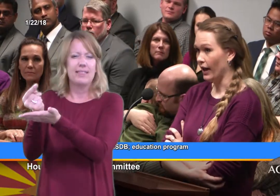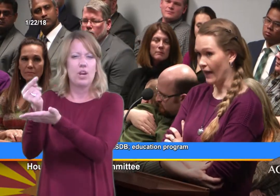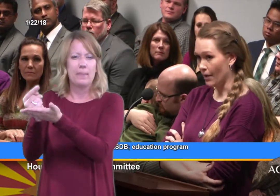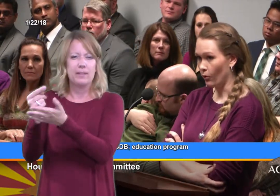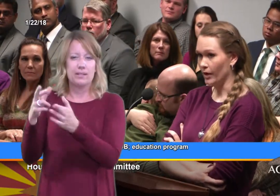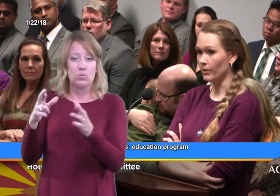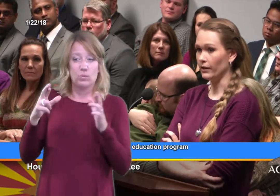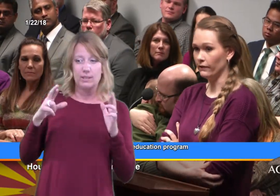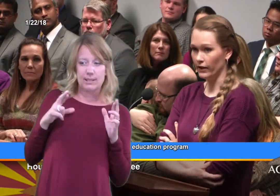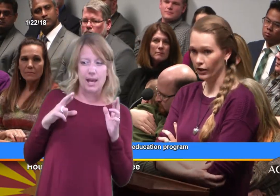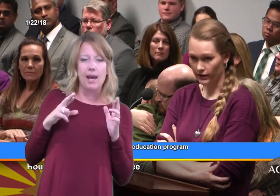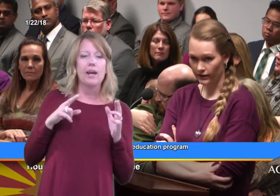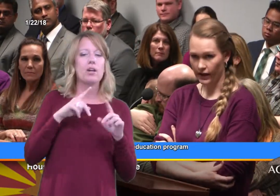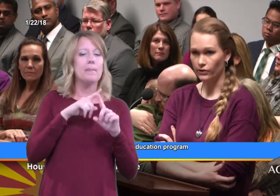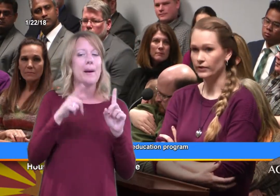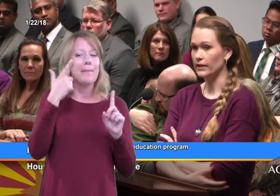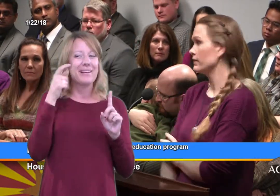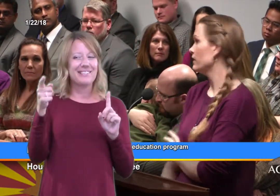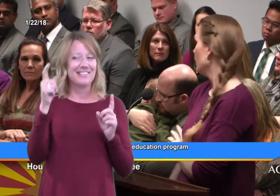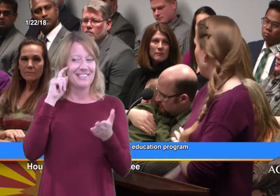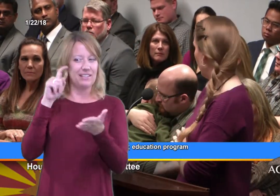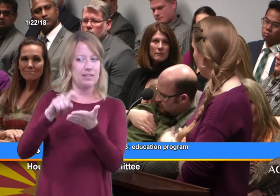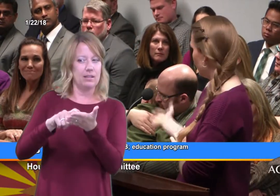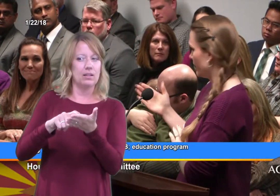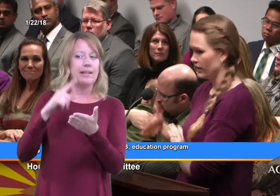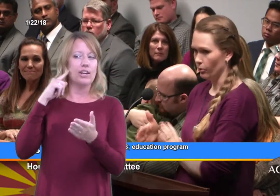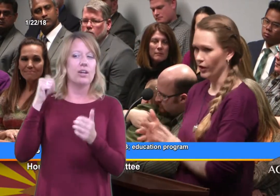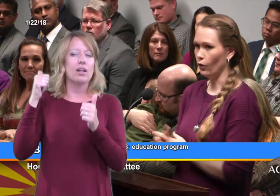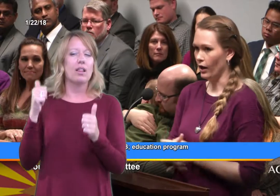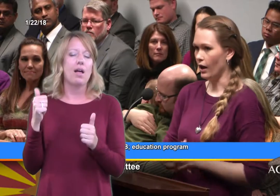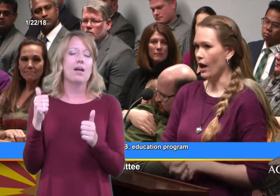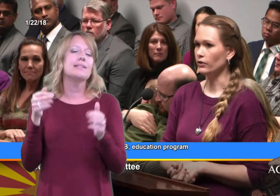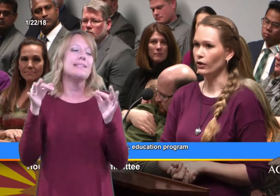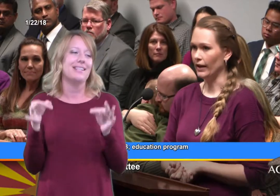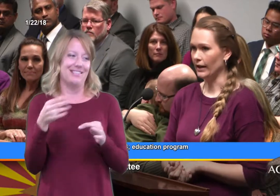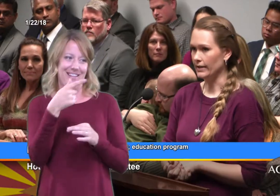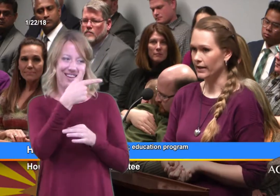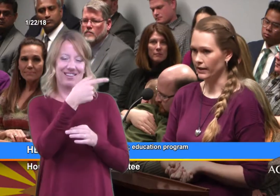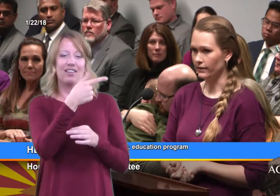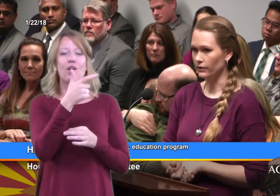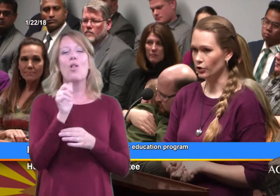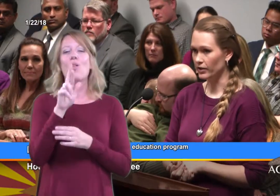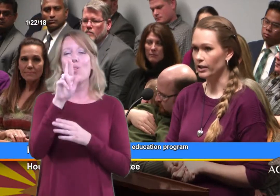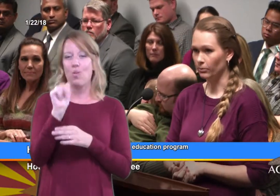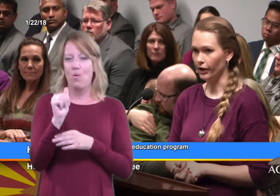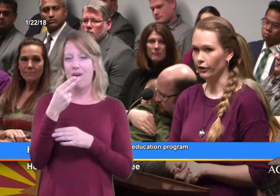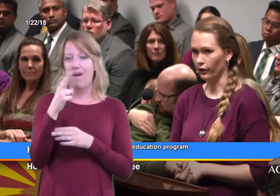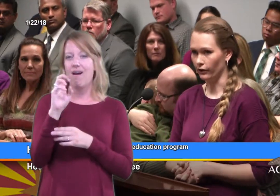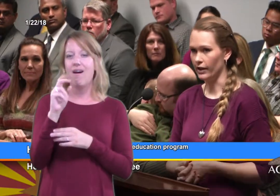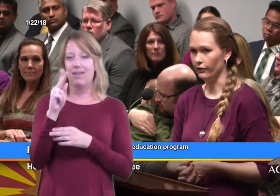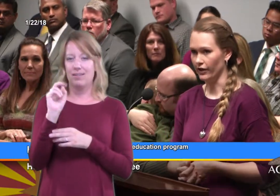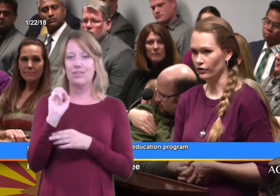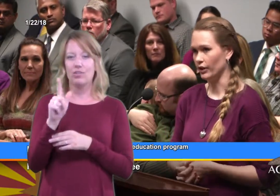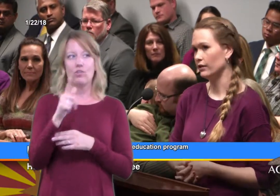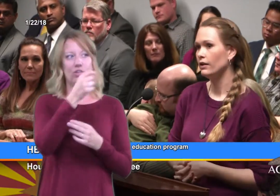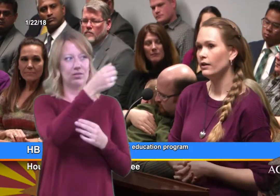and at that point because of the hearing loss diagnosis it was decided to bring Laura Hocknull in as his new team leader for early intervention,